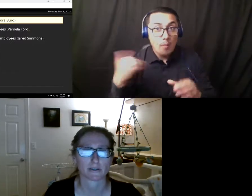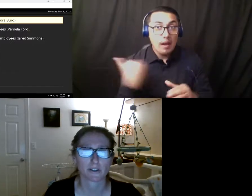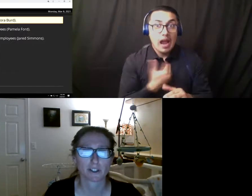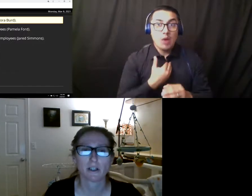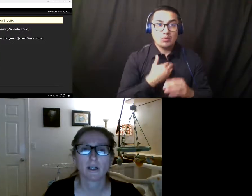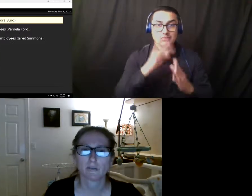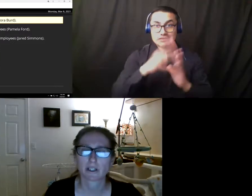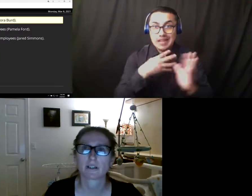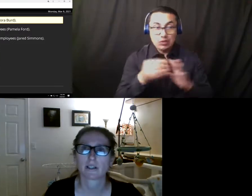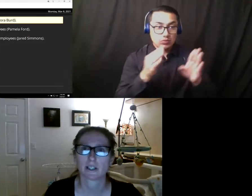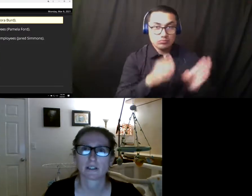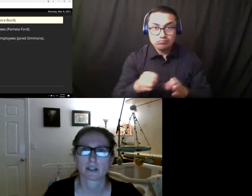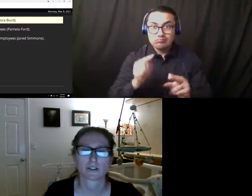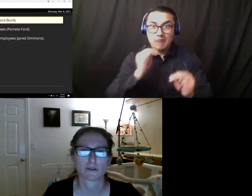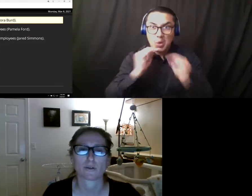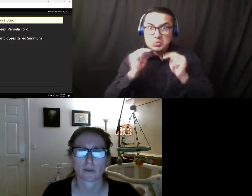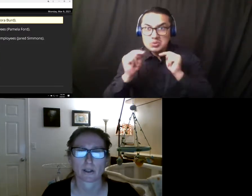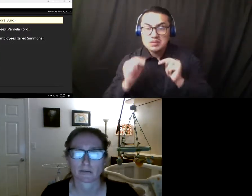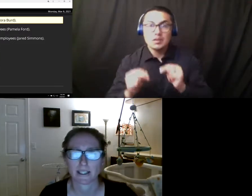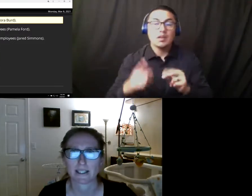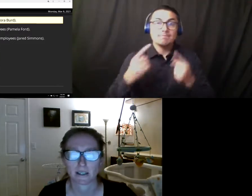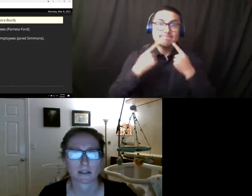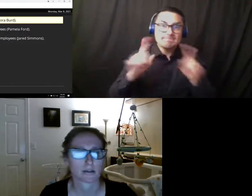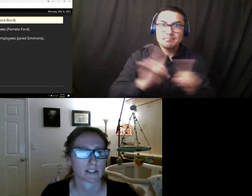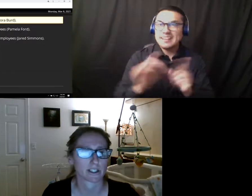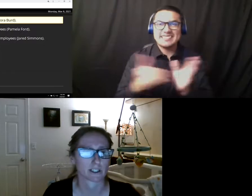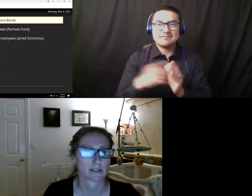future, but it is-it is untrue that we're already in negotiations.